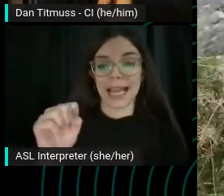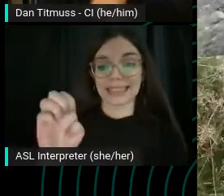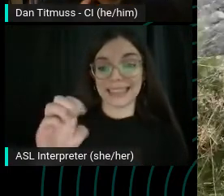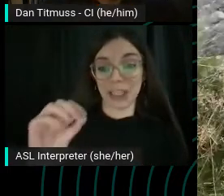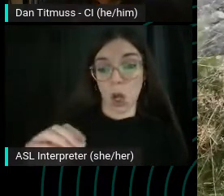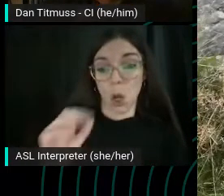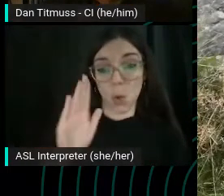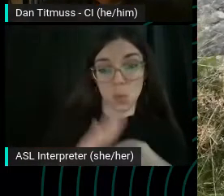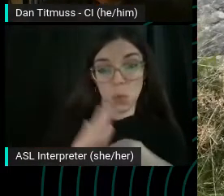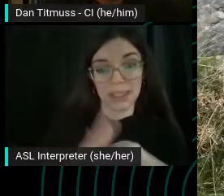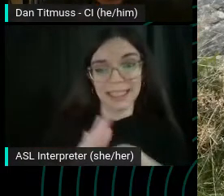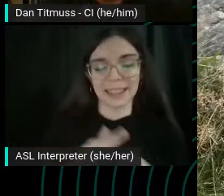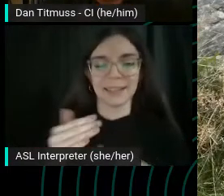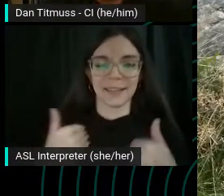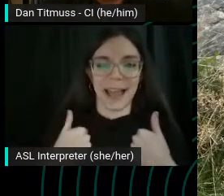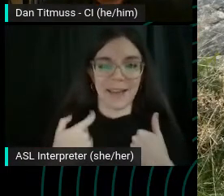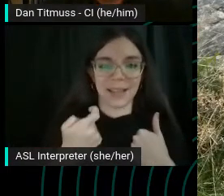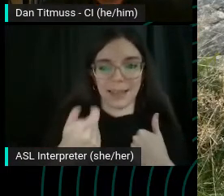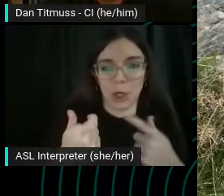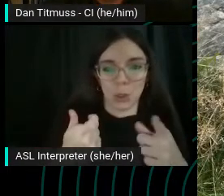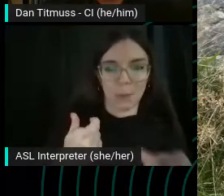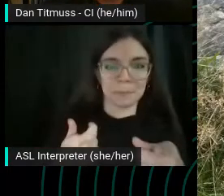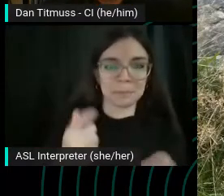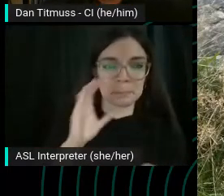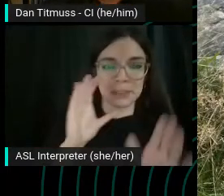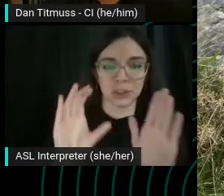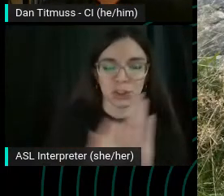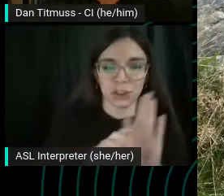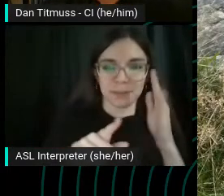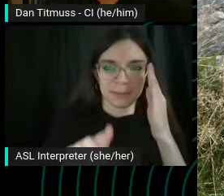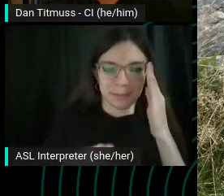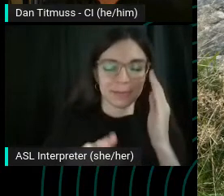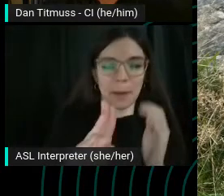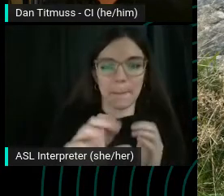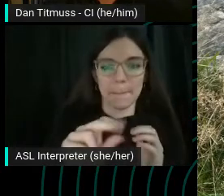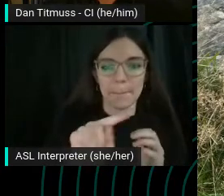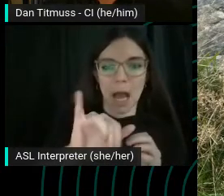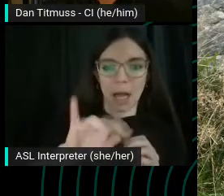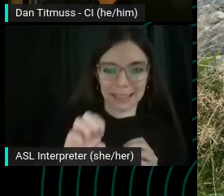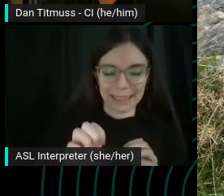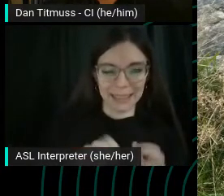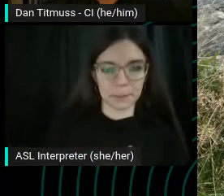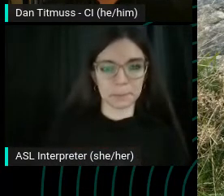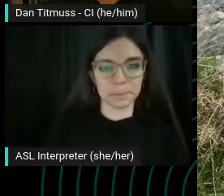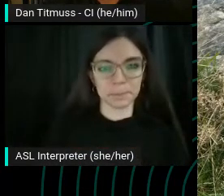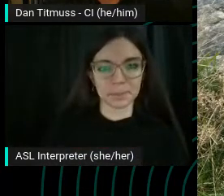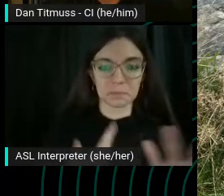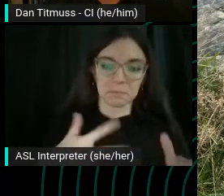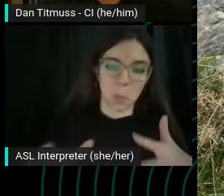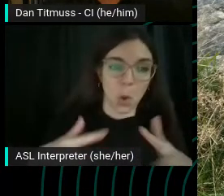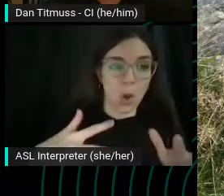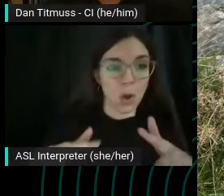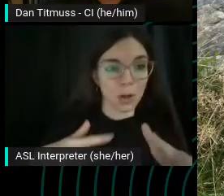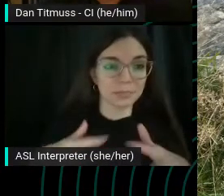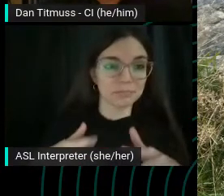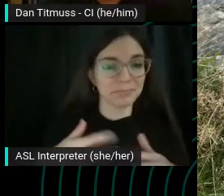Can I have a little picture of Barney? The puppy? Here he is on the Moors. My dad's partner taking him for a walk. Yeah.